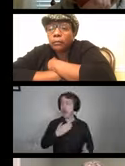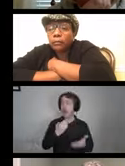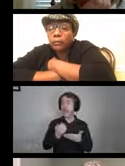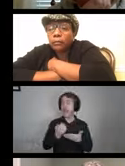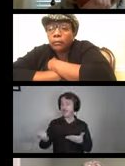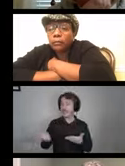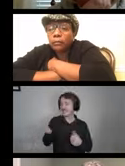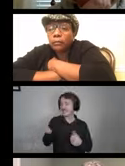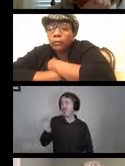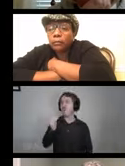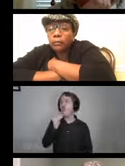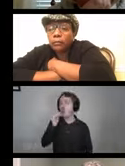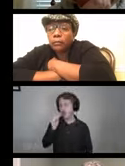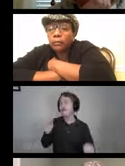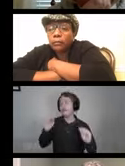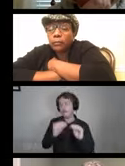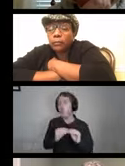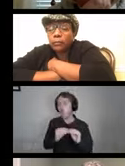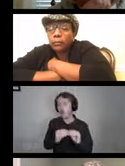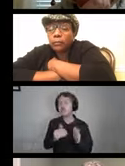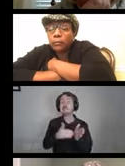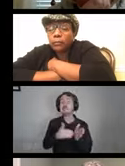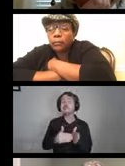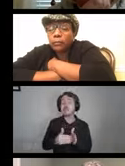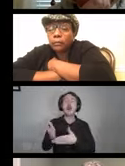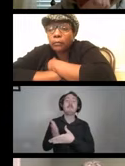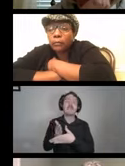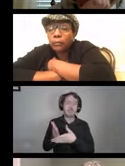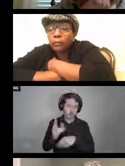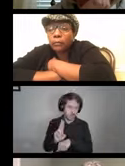at home more, multiple times a day between uses